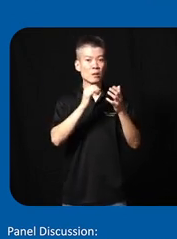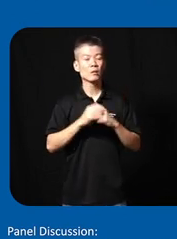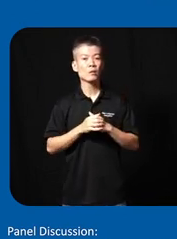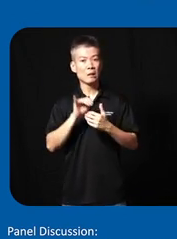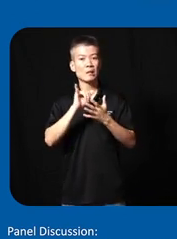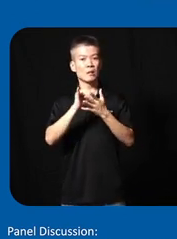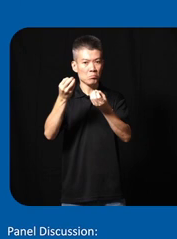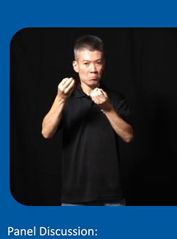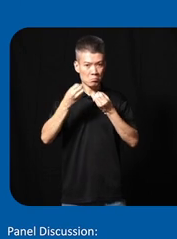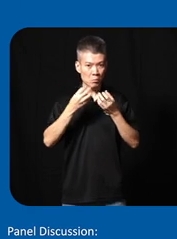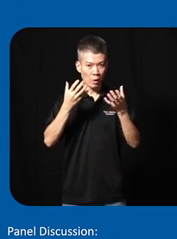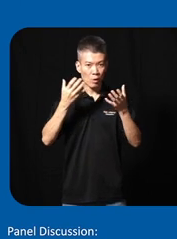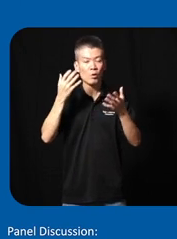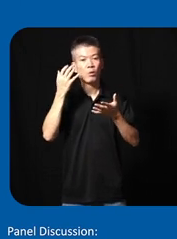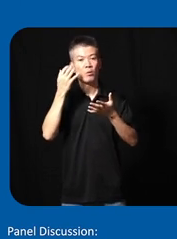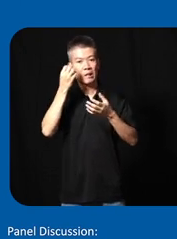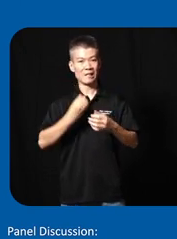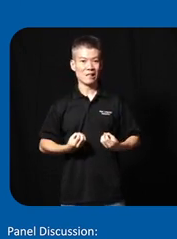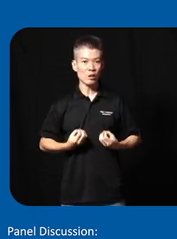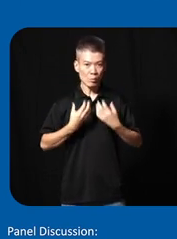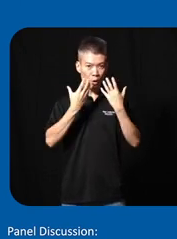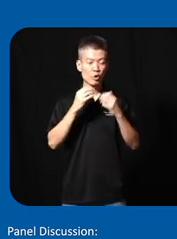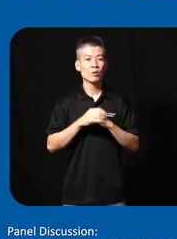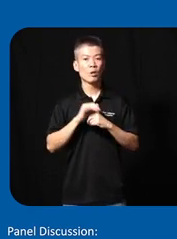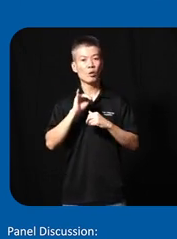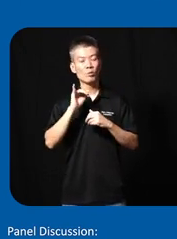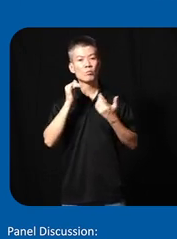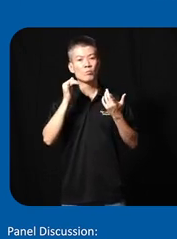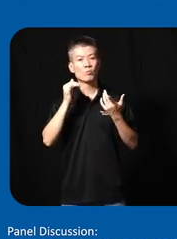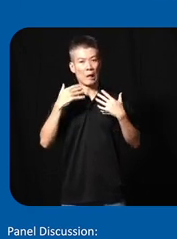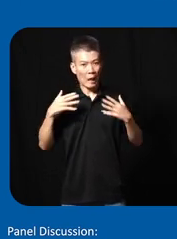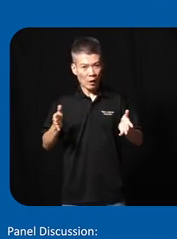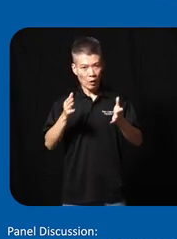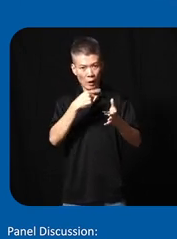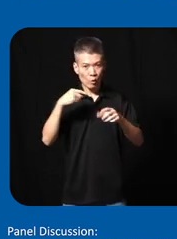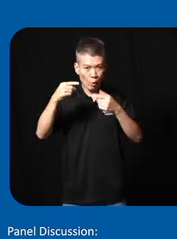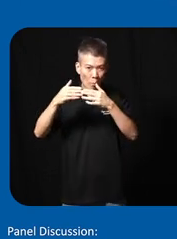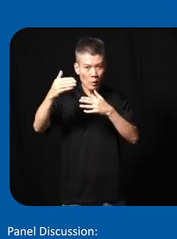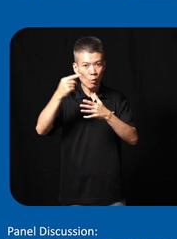and this give us lots and lots of inspiration and of course encourages us to go beyond what we are